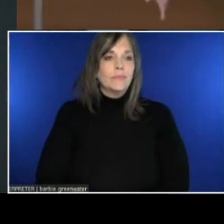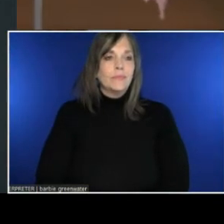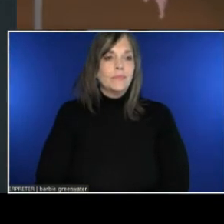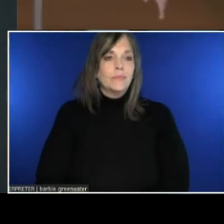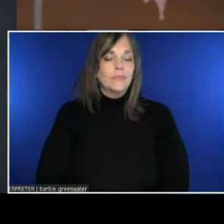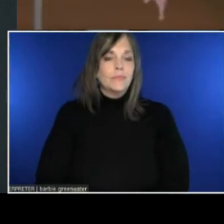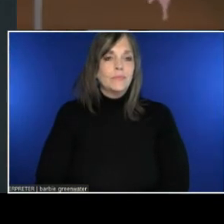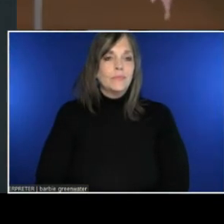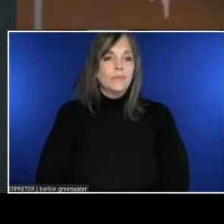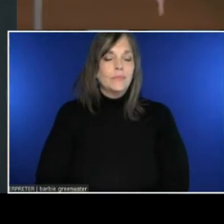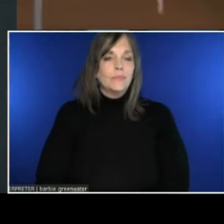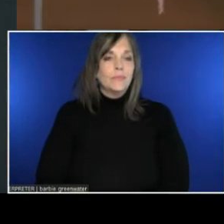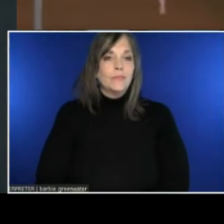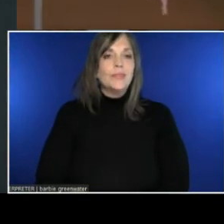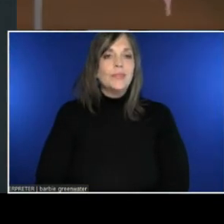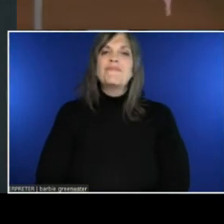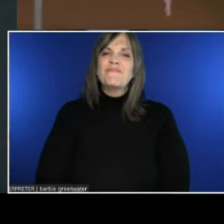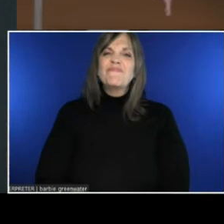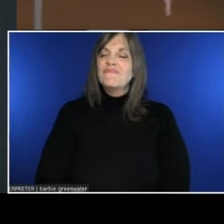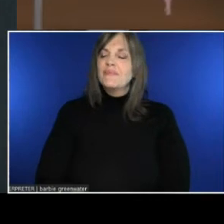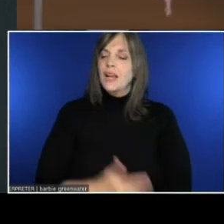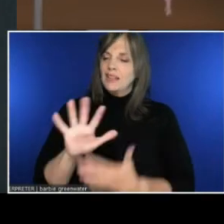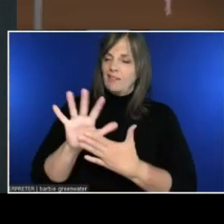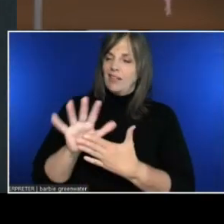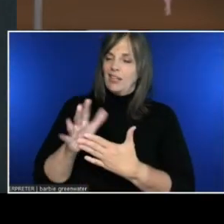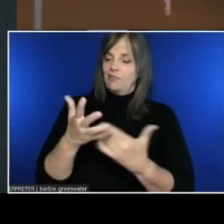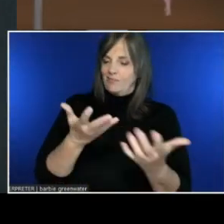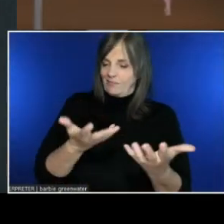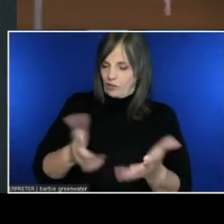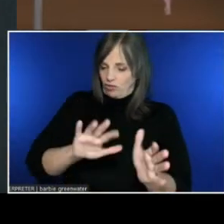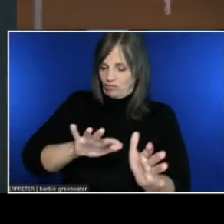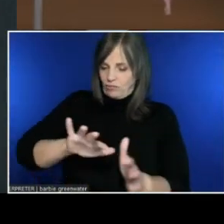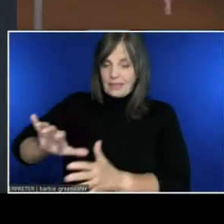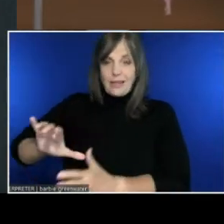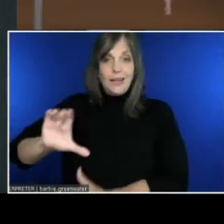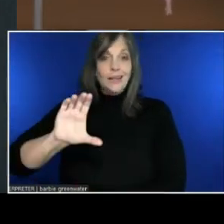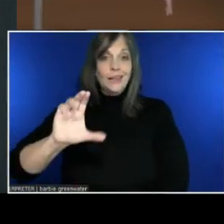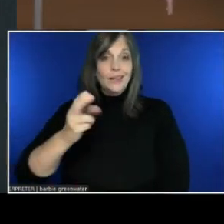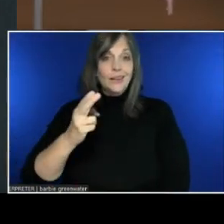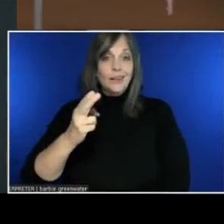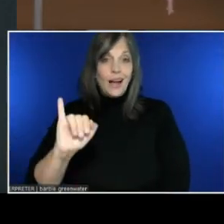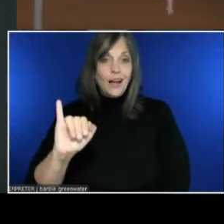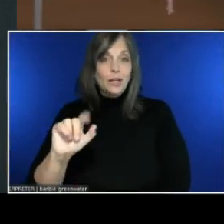All right. That's it! So... Chi 2018.